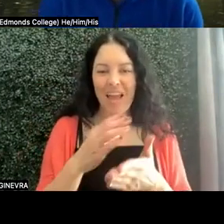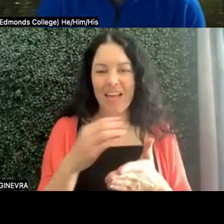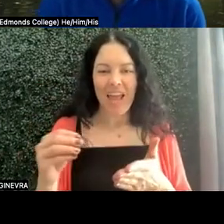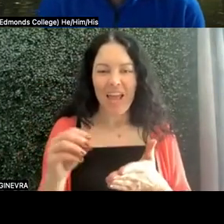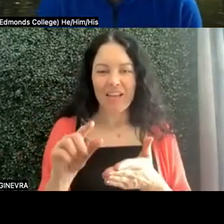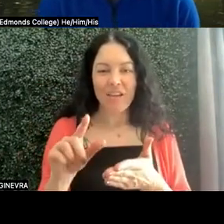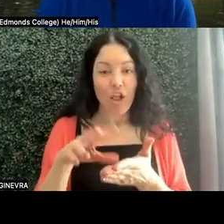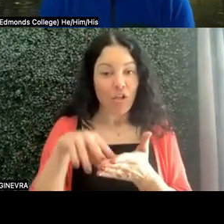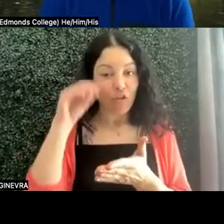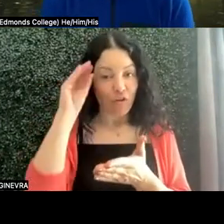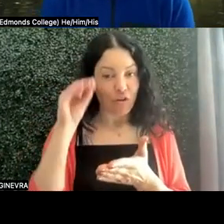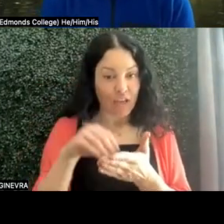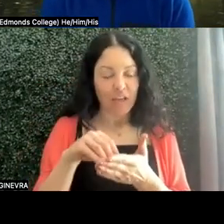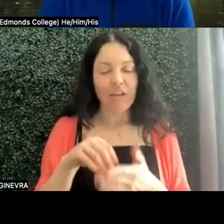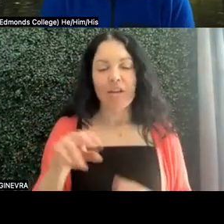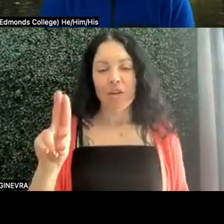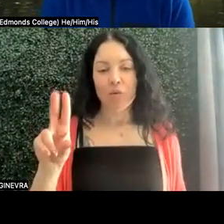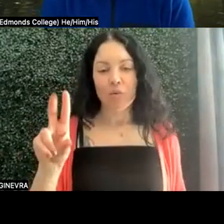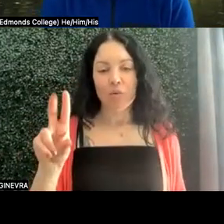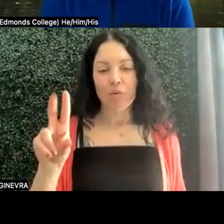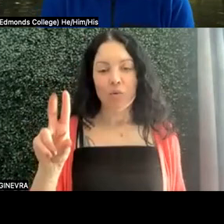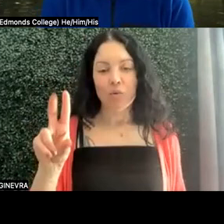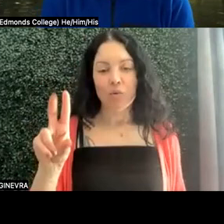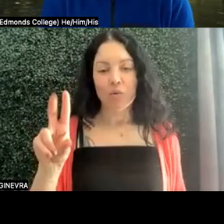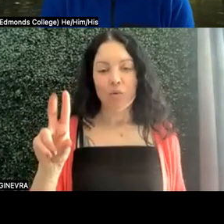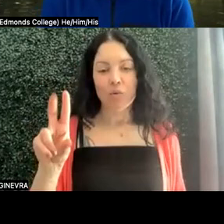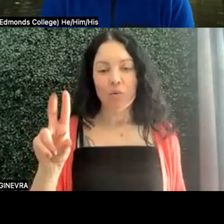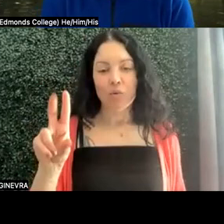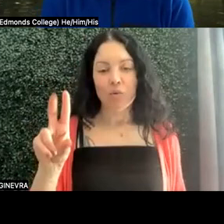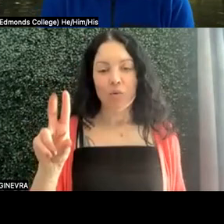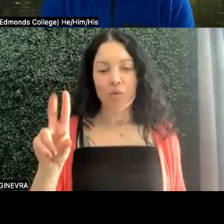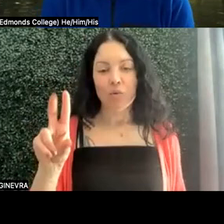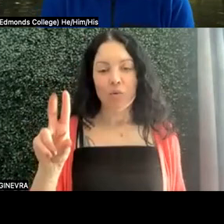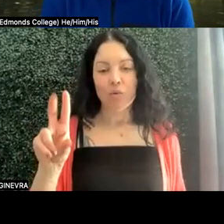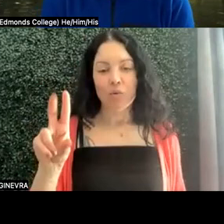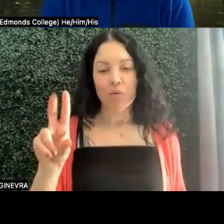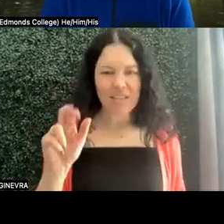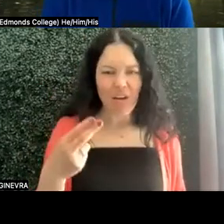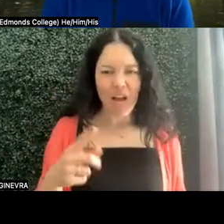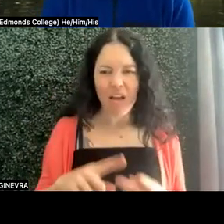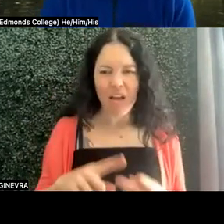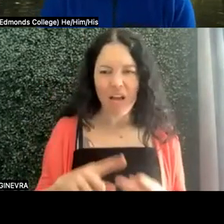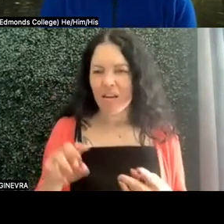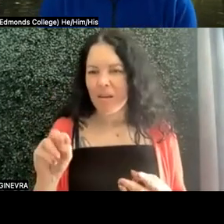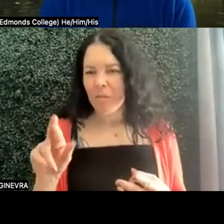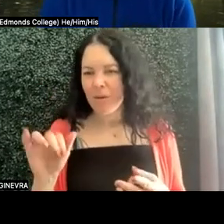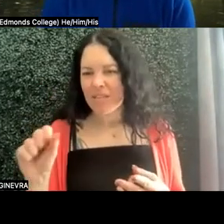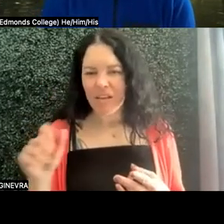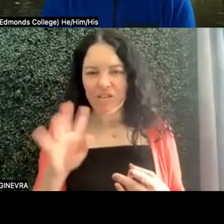I don't know if Sara and Marisa talked about that much at all and the pedagogy, but that